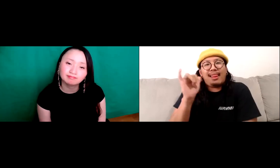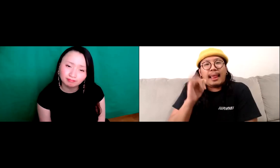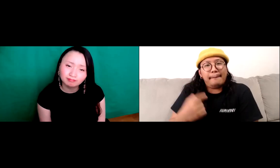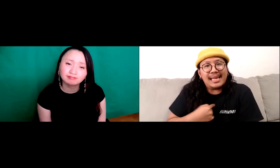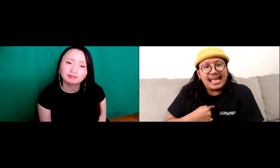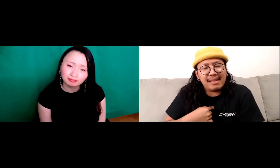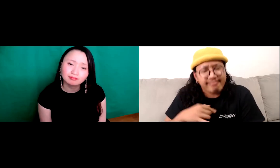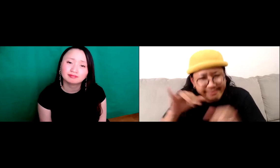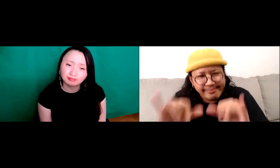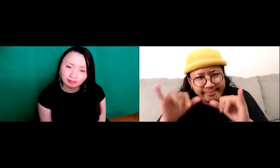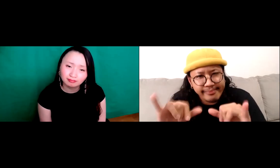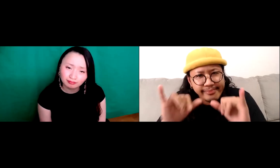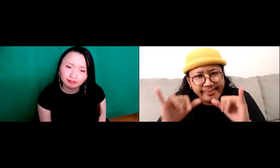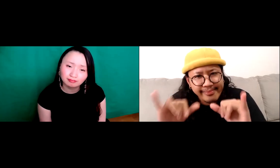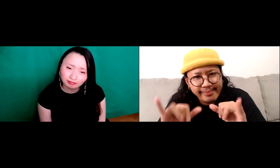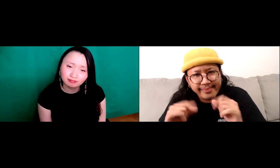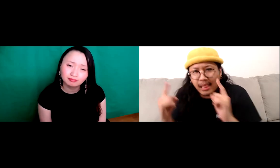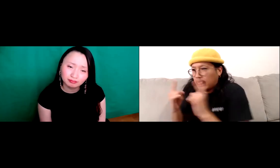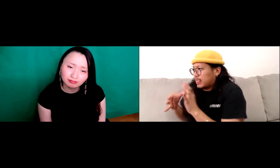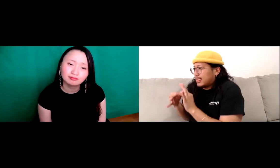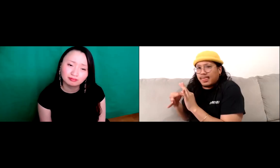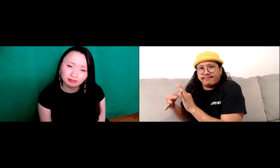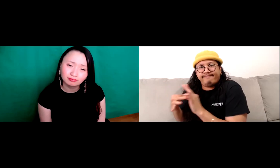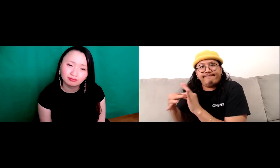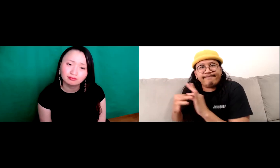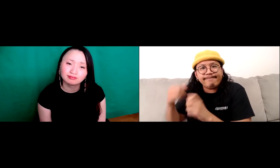I wonder. Wow, I only have one other person who looks